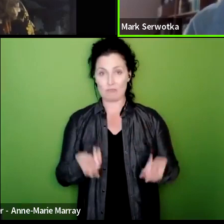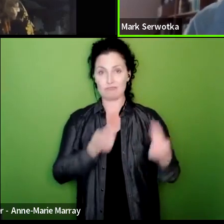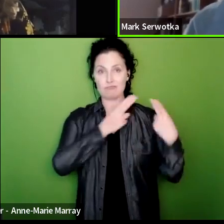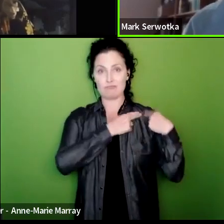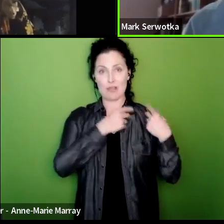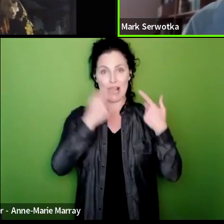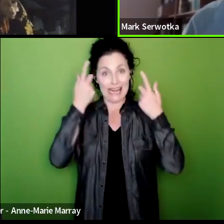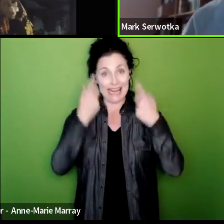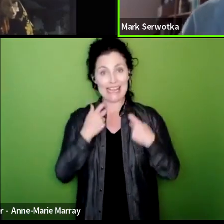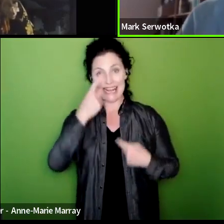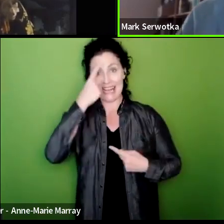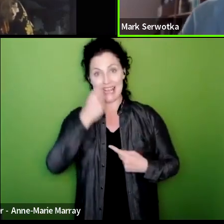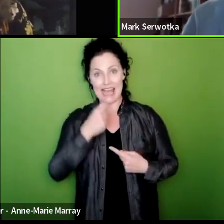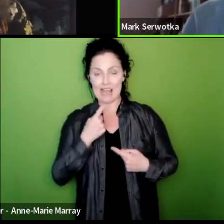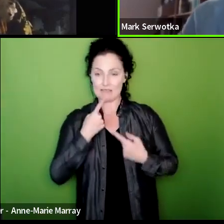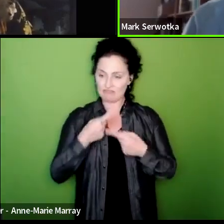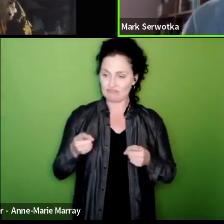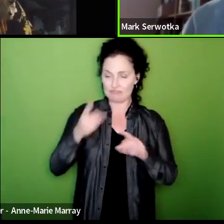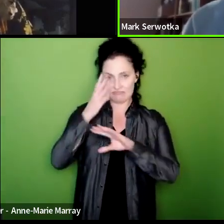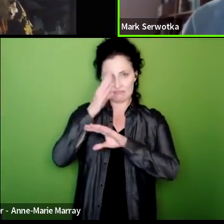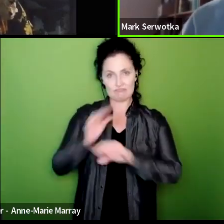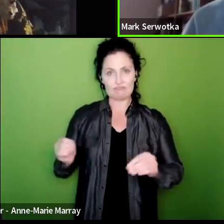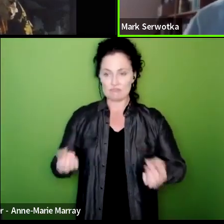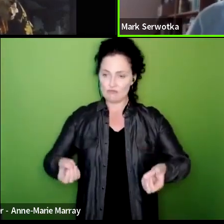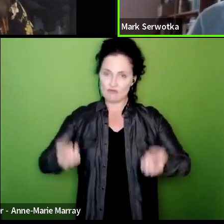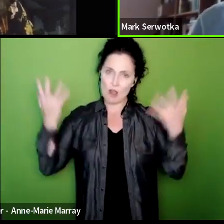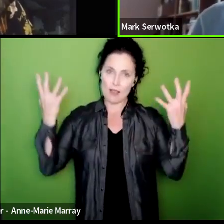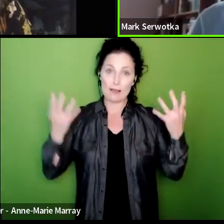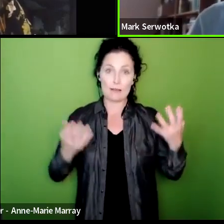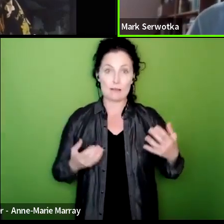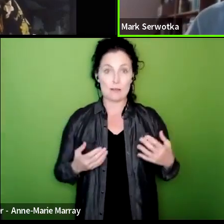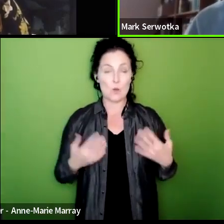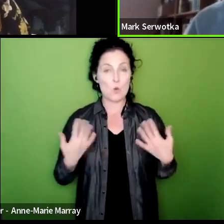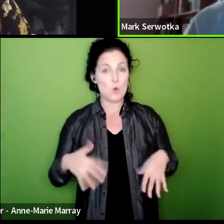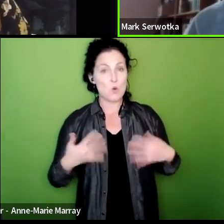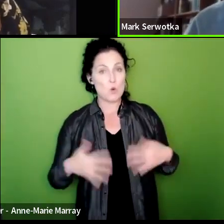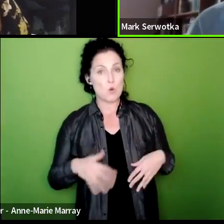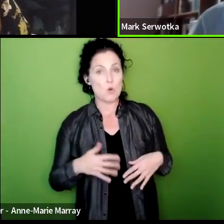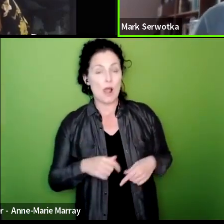that action that's why we think it's important to give them the seven days could we promise